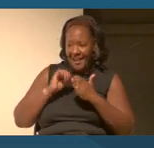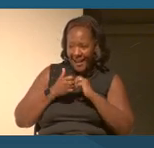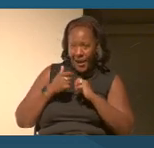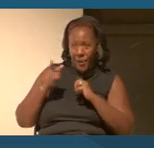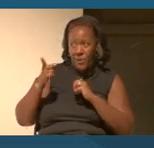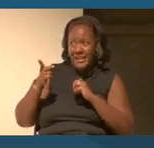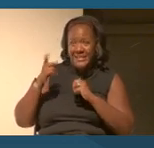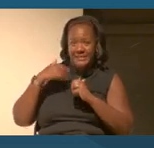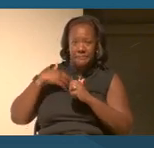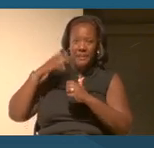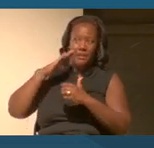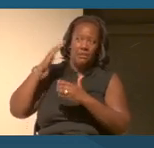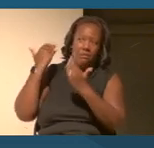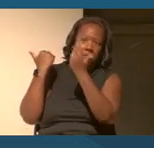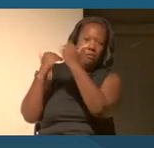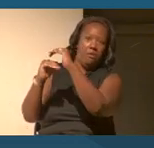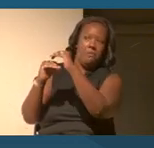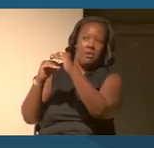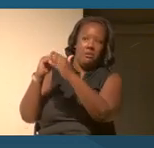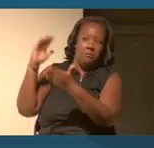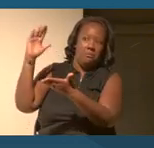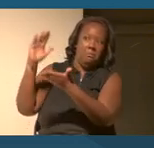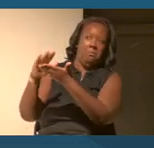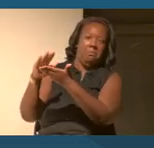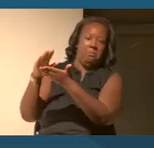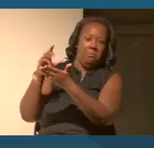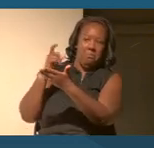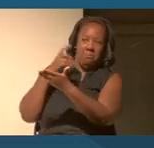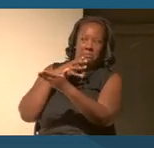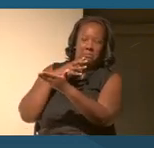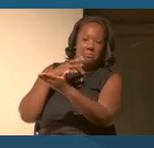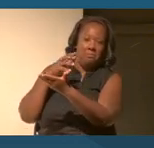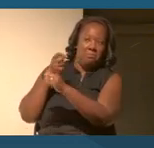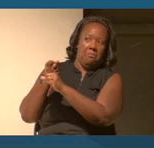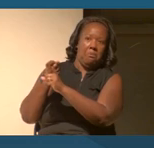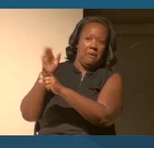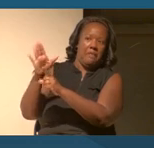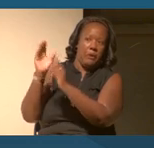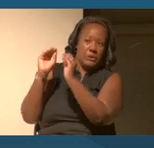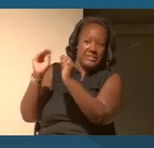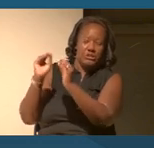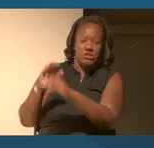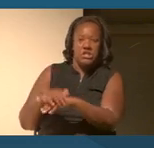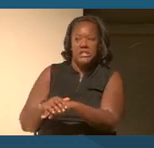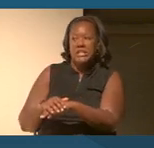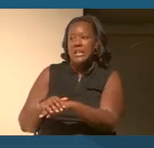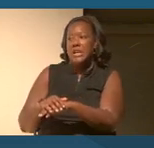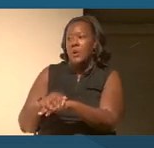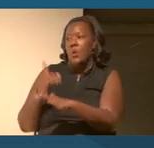shut down has impacted their teaching, their capacity.